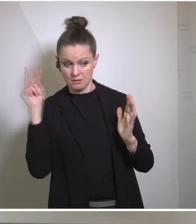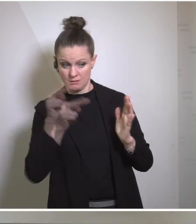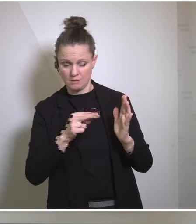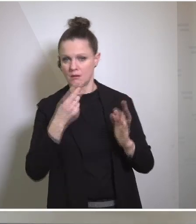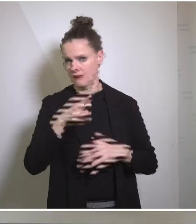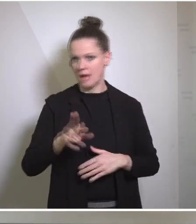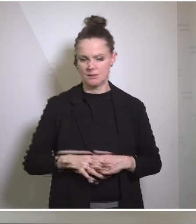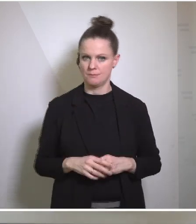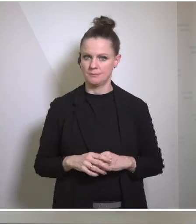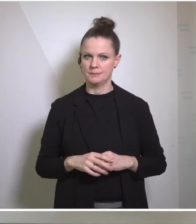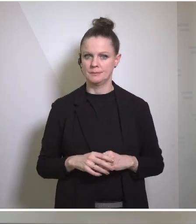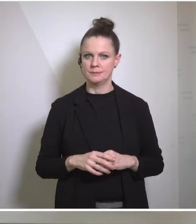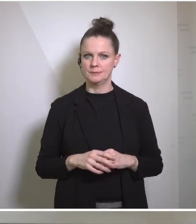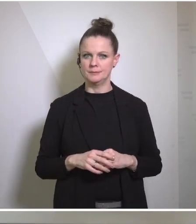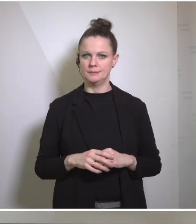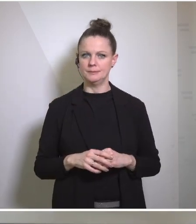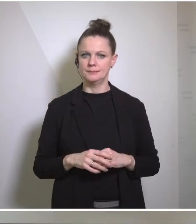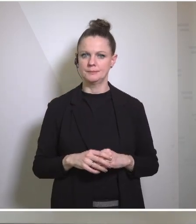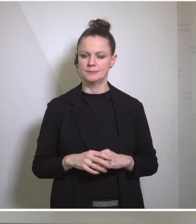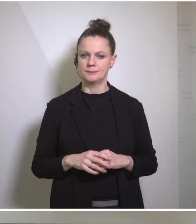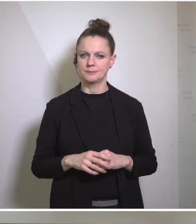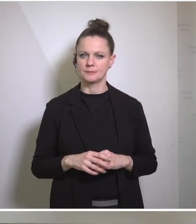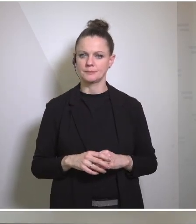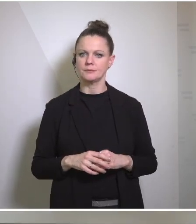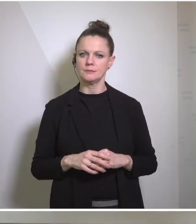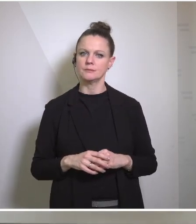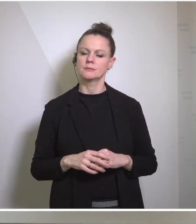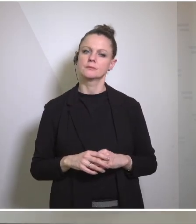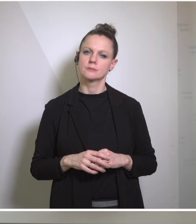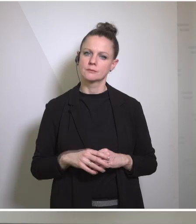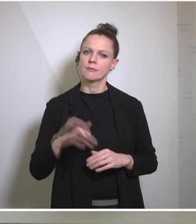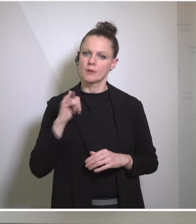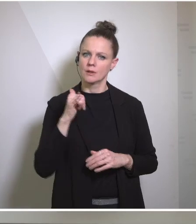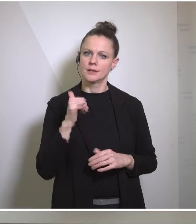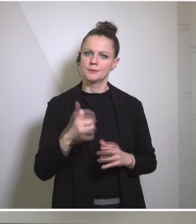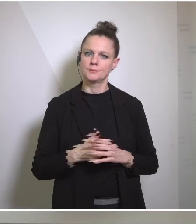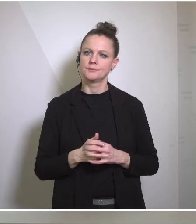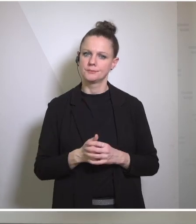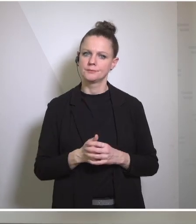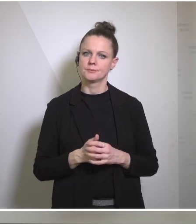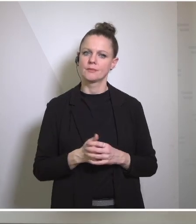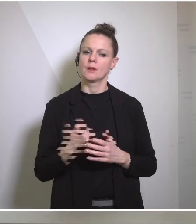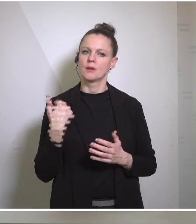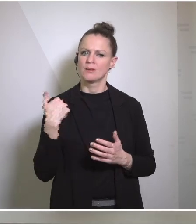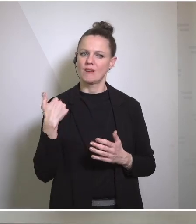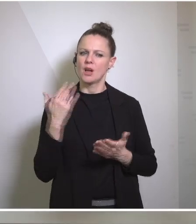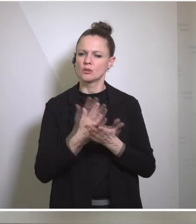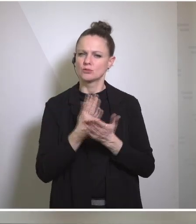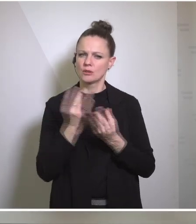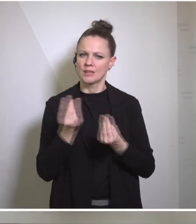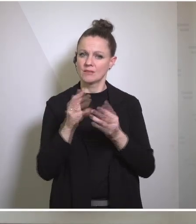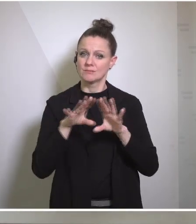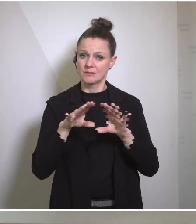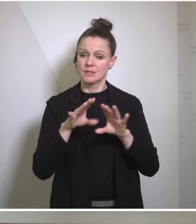On the hostages, yes there has been a uh a counterproposal put forward by Hamas. I